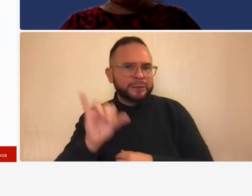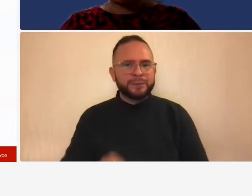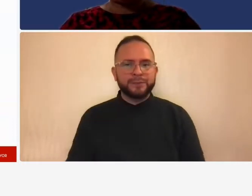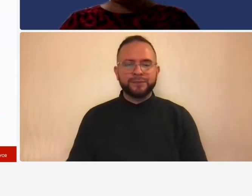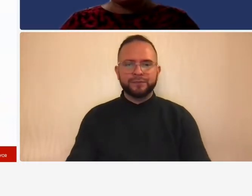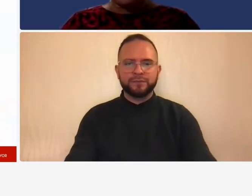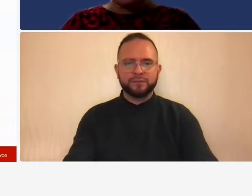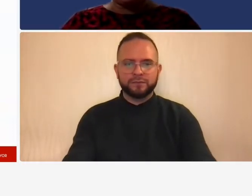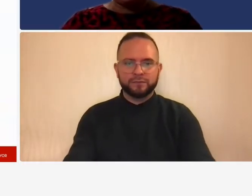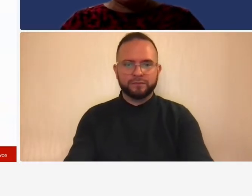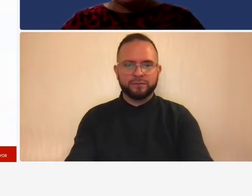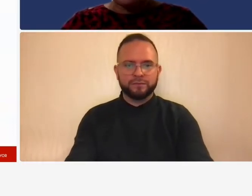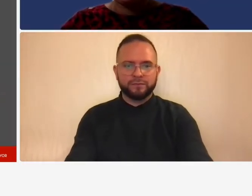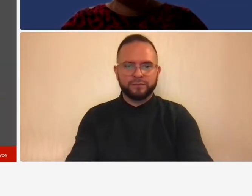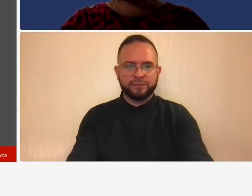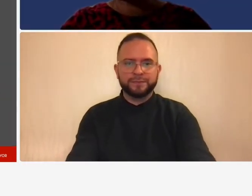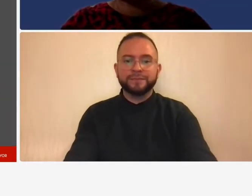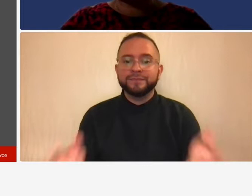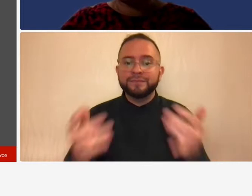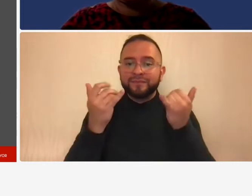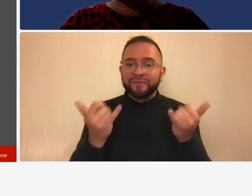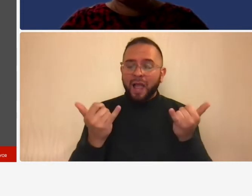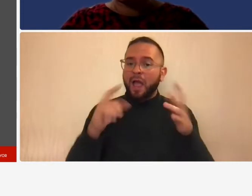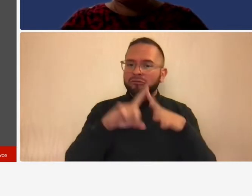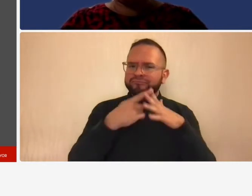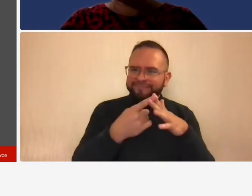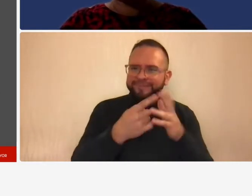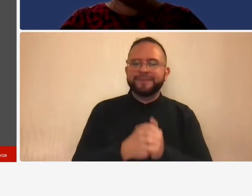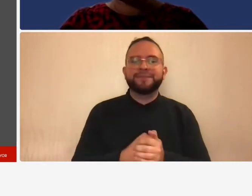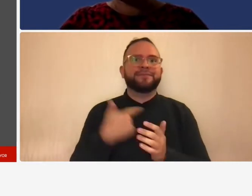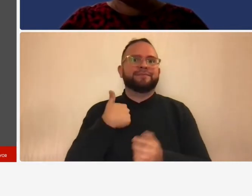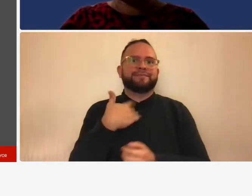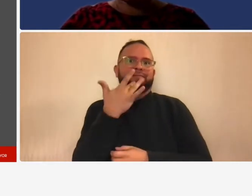let's get started i have the pleasure of introducing your presenters for today's webinar